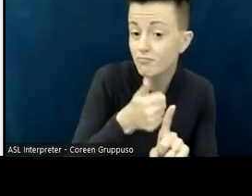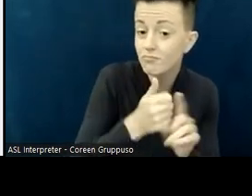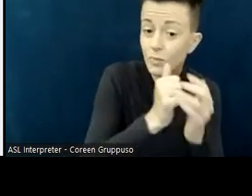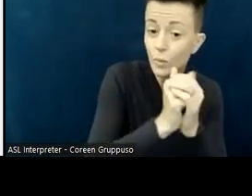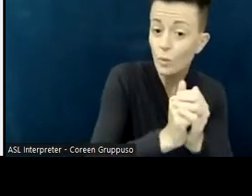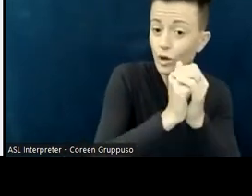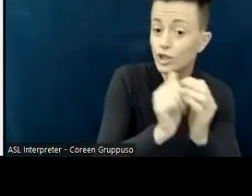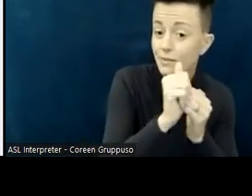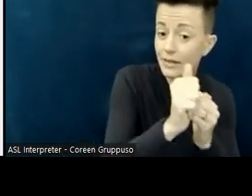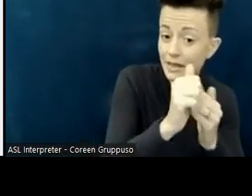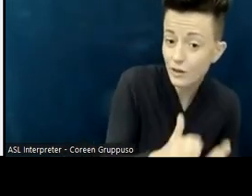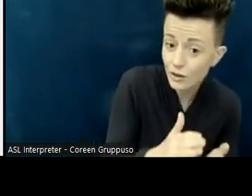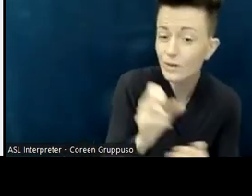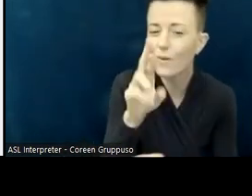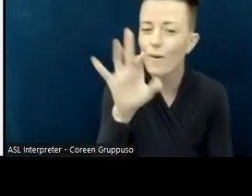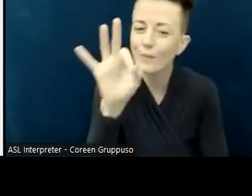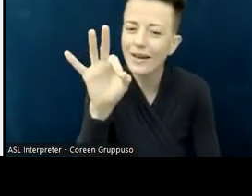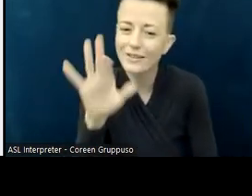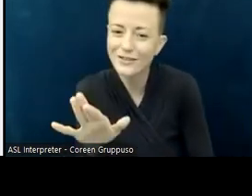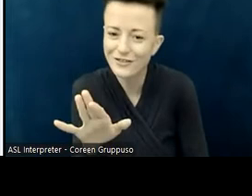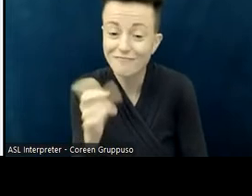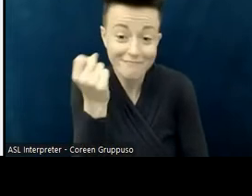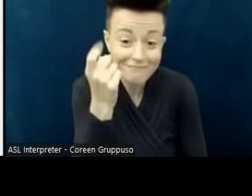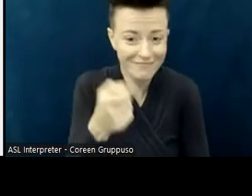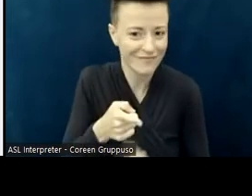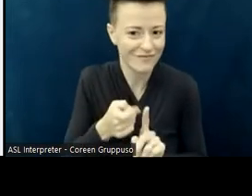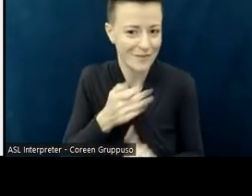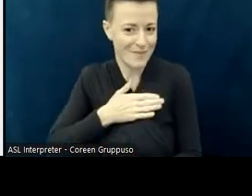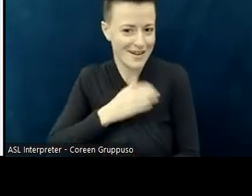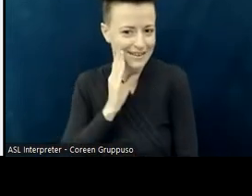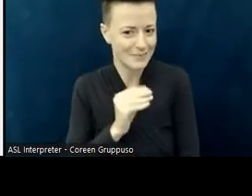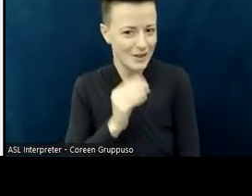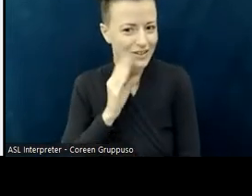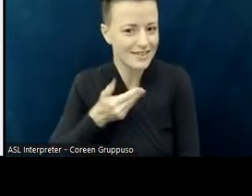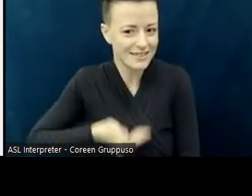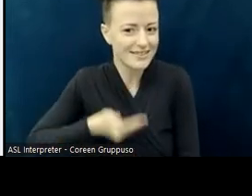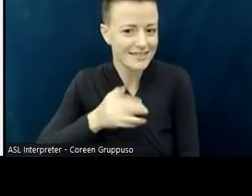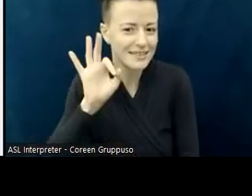But specifically since I've been a pastor for a few years,